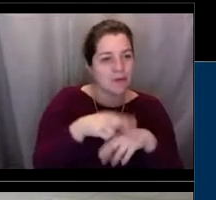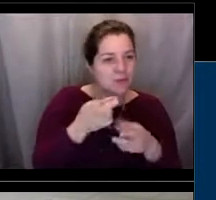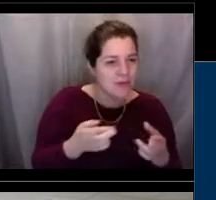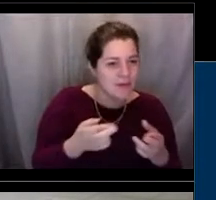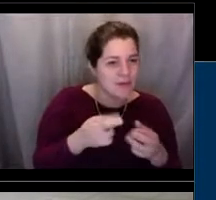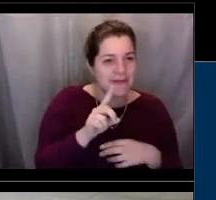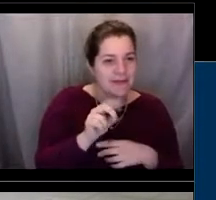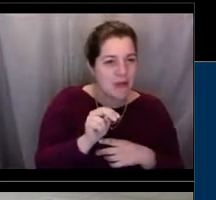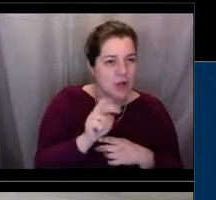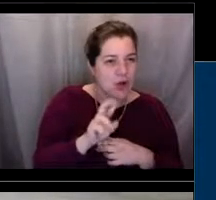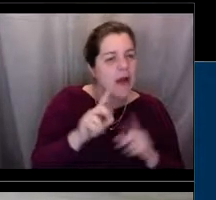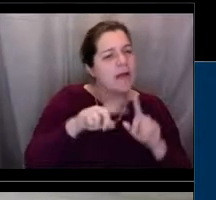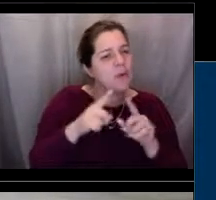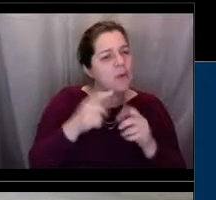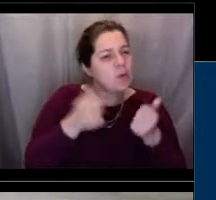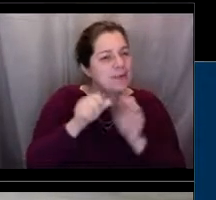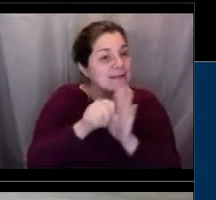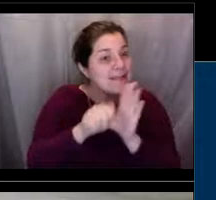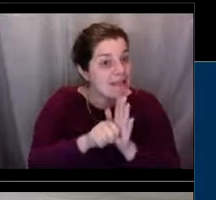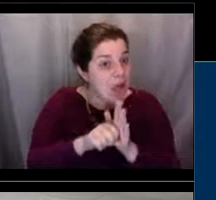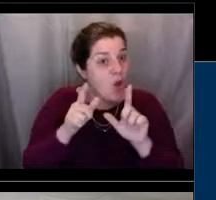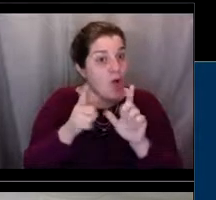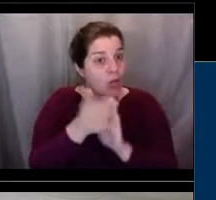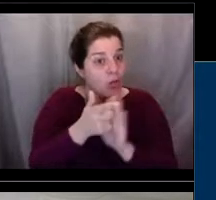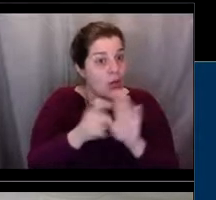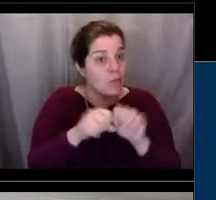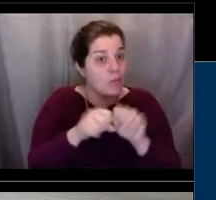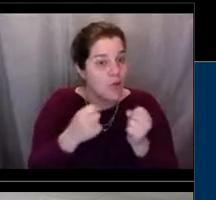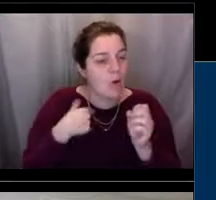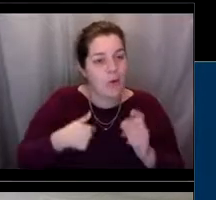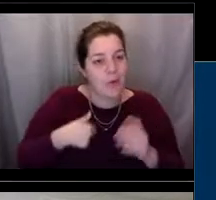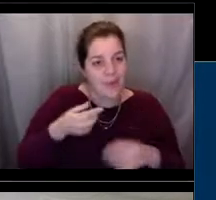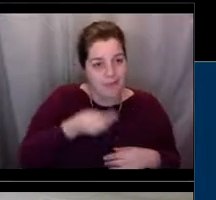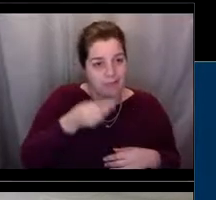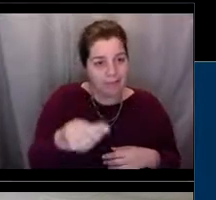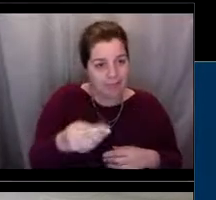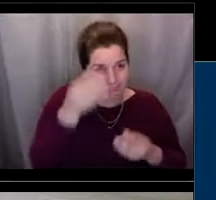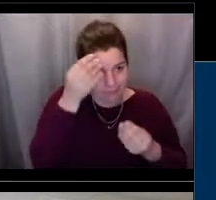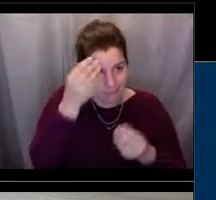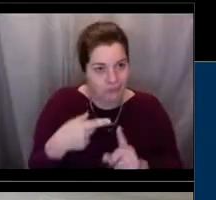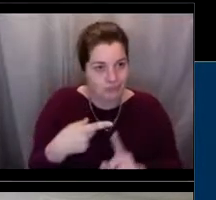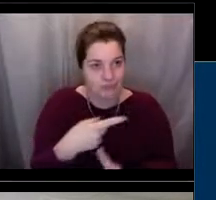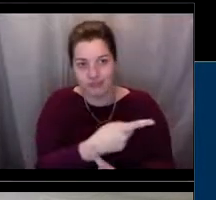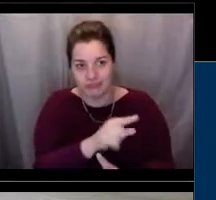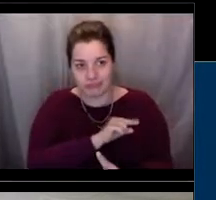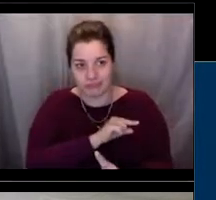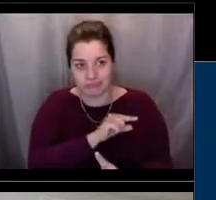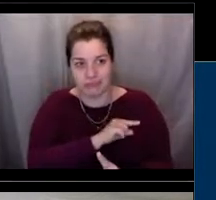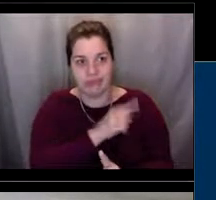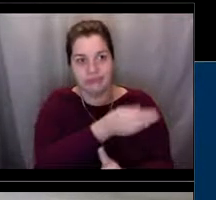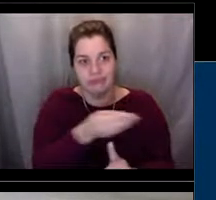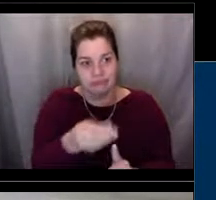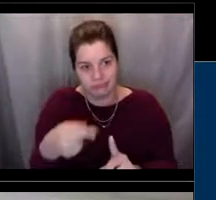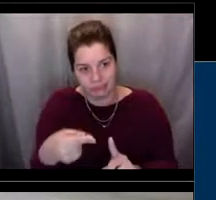[Lisa] And speaking of partners, Jasper was wondering whether you collaborate with the Coast Guard.